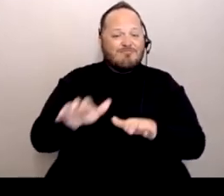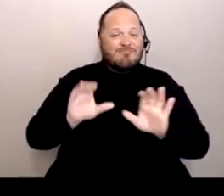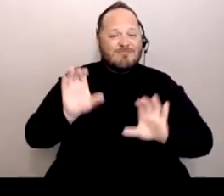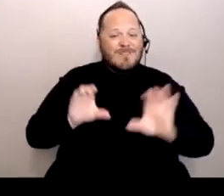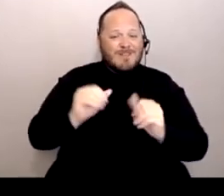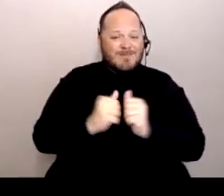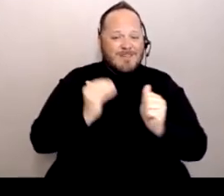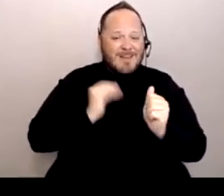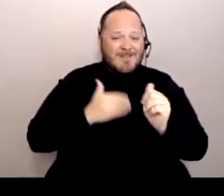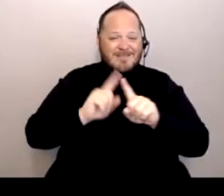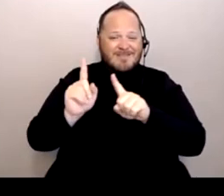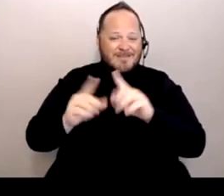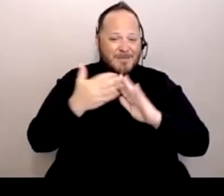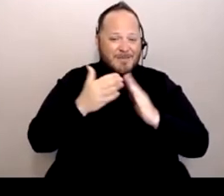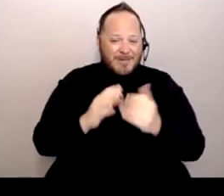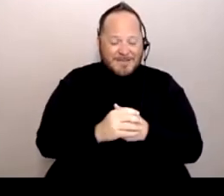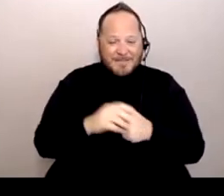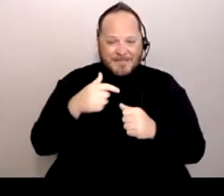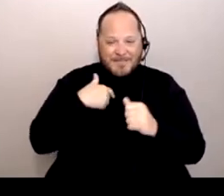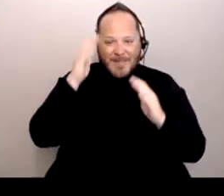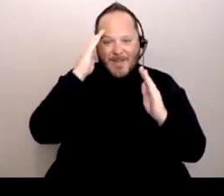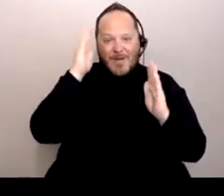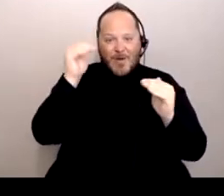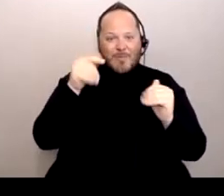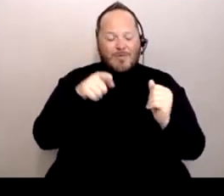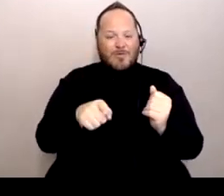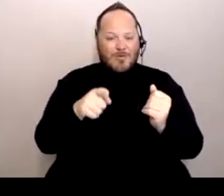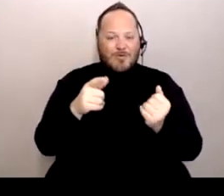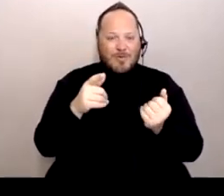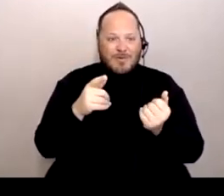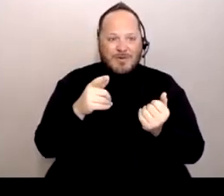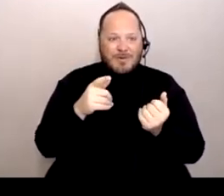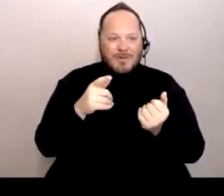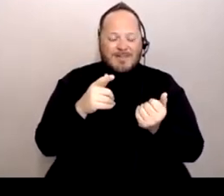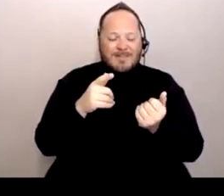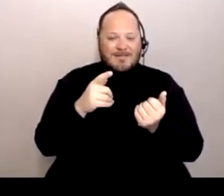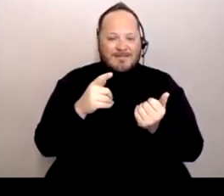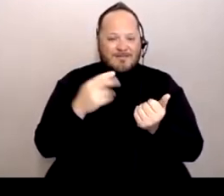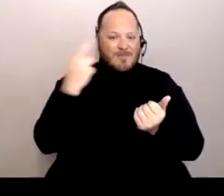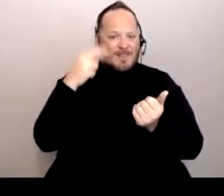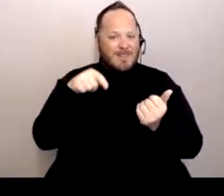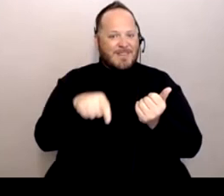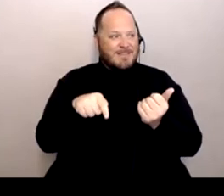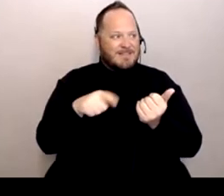And I hope that you find it good for whatever information you're looking for.